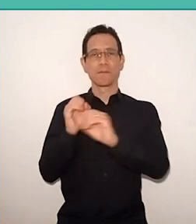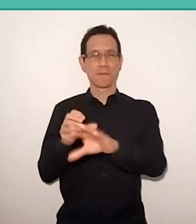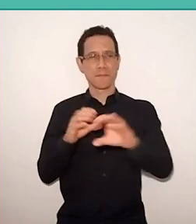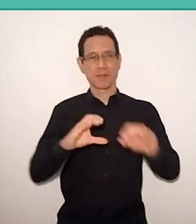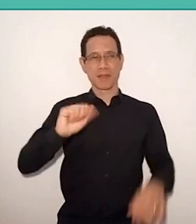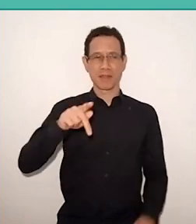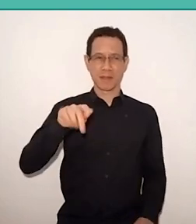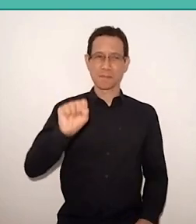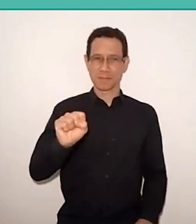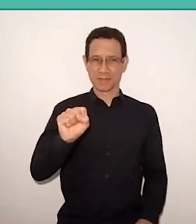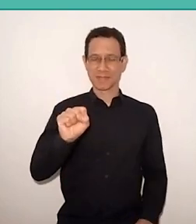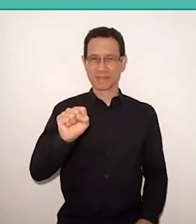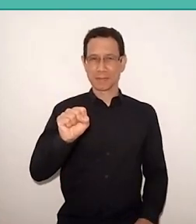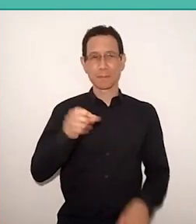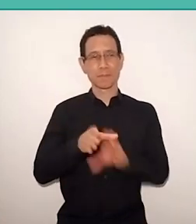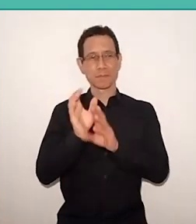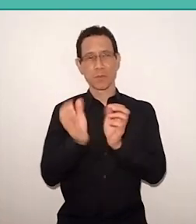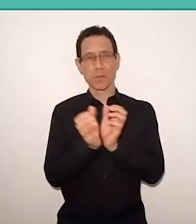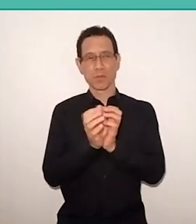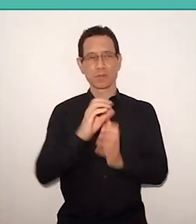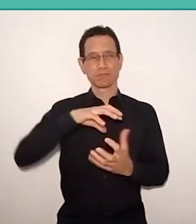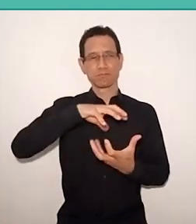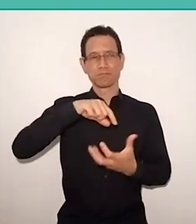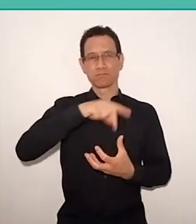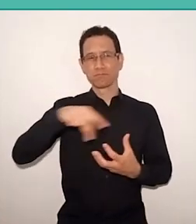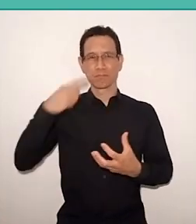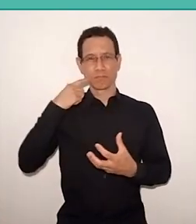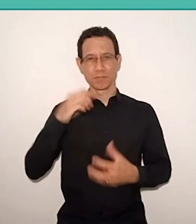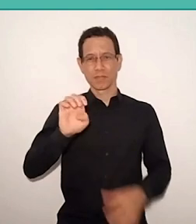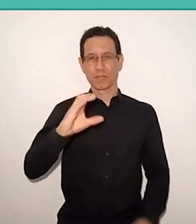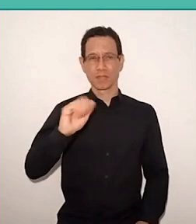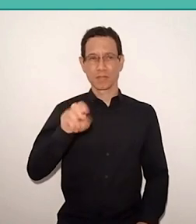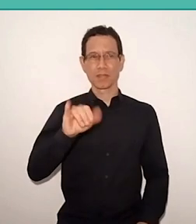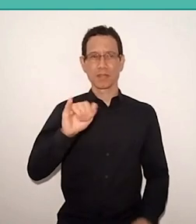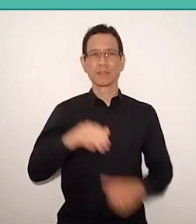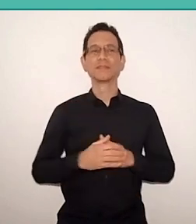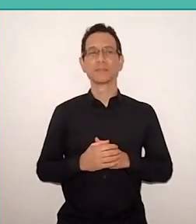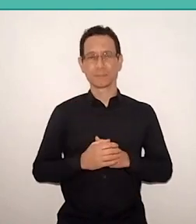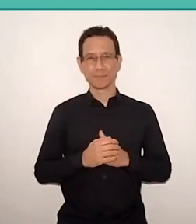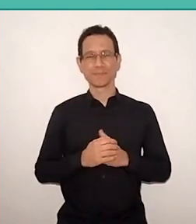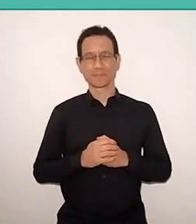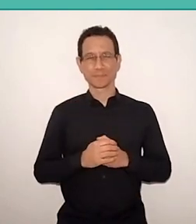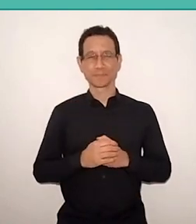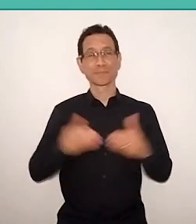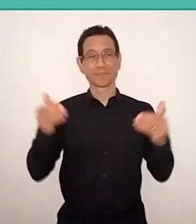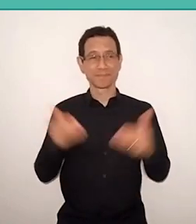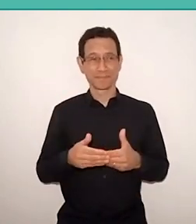of the International Council on Adult Education - ICAE. Currently, but a long time ago, of a long time,